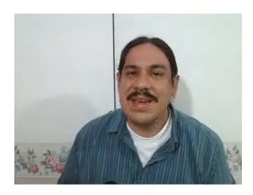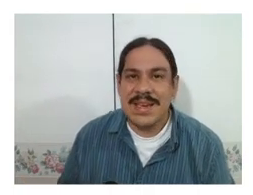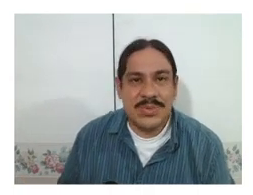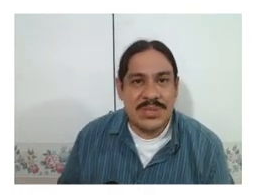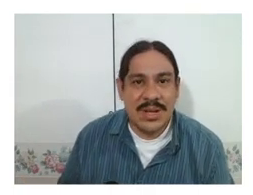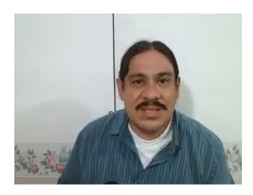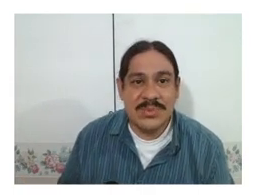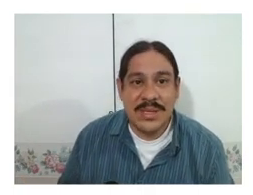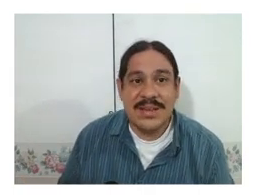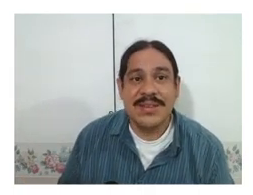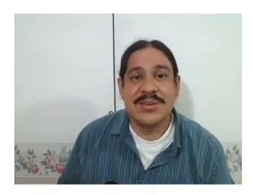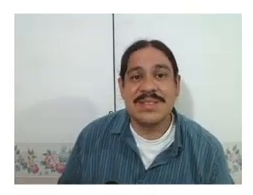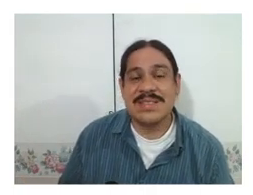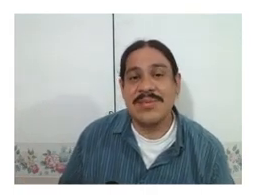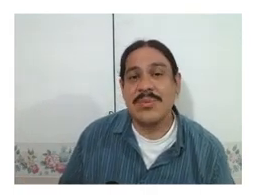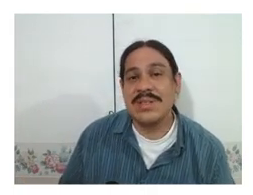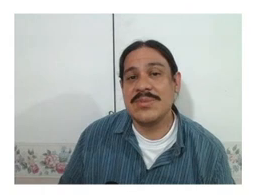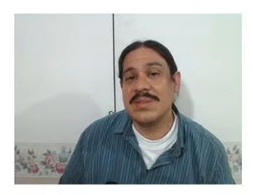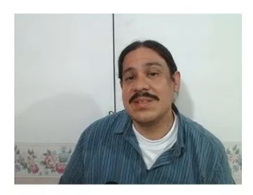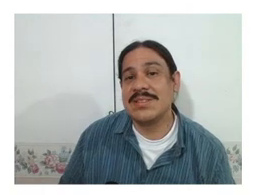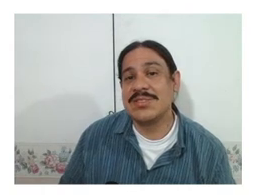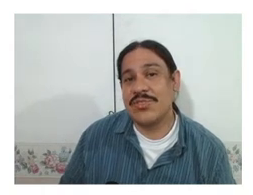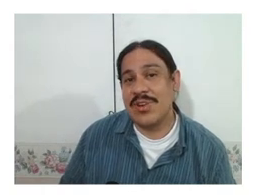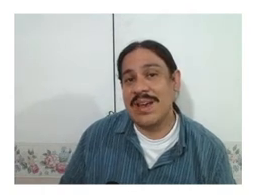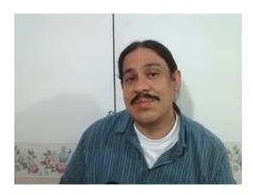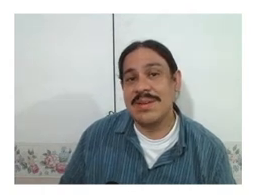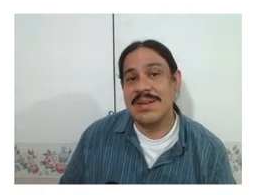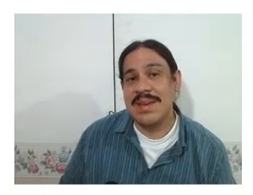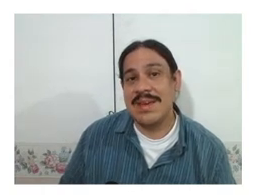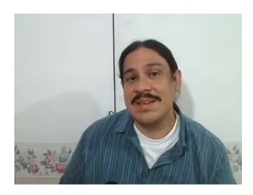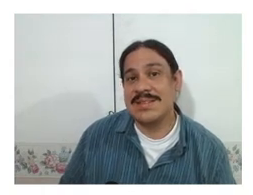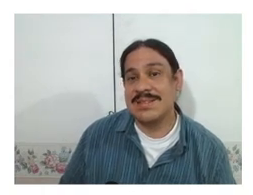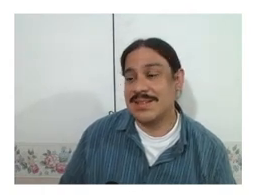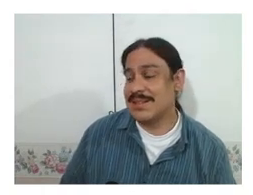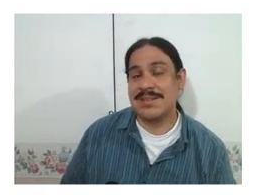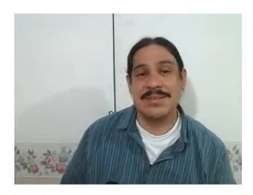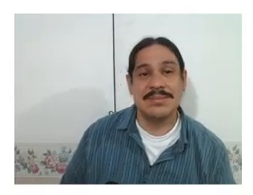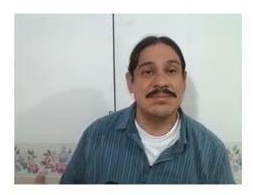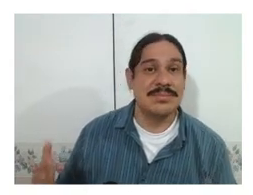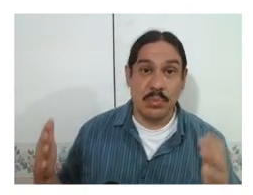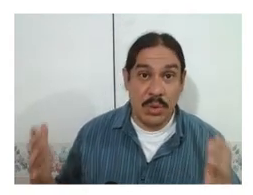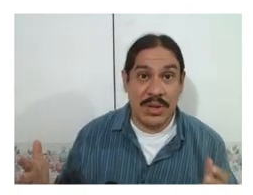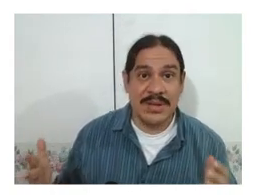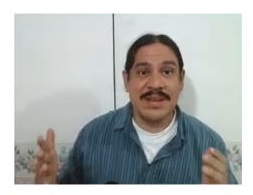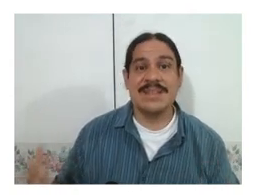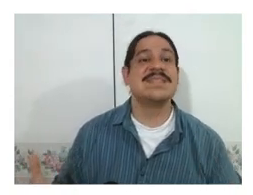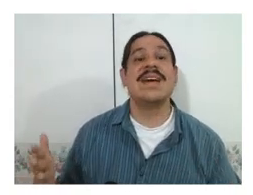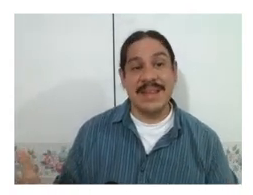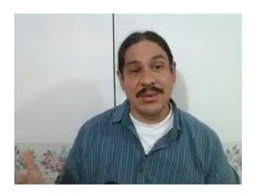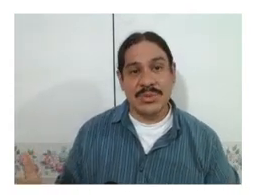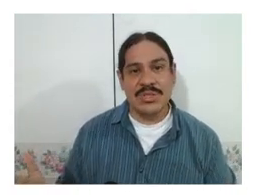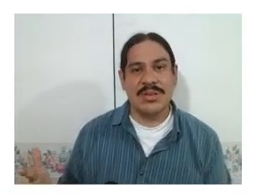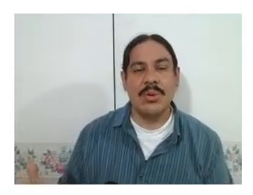as we saw last week, there are several ways that we can describe